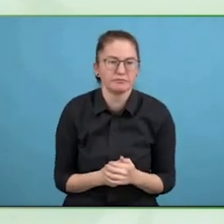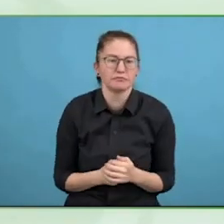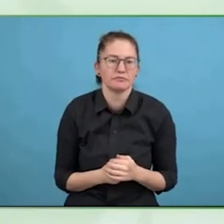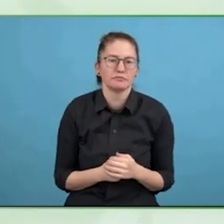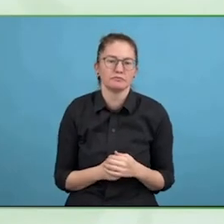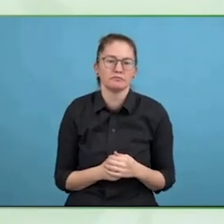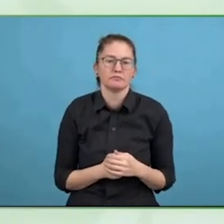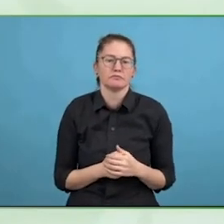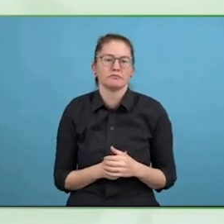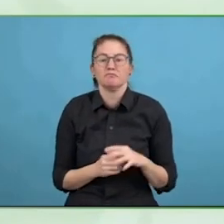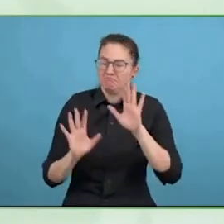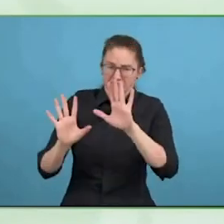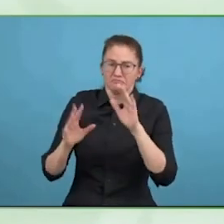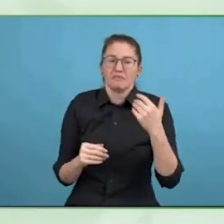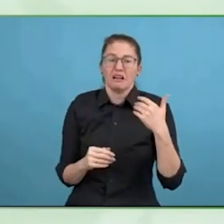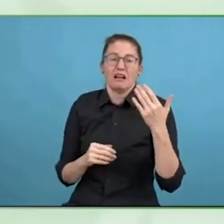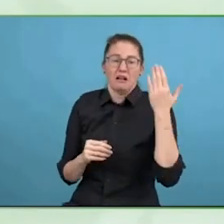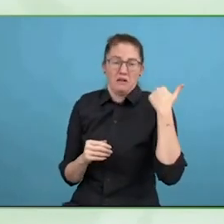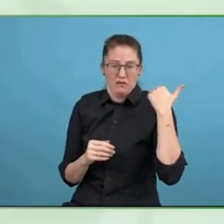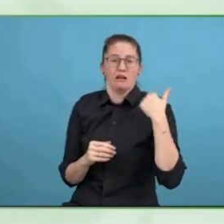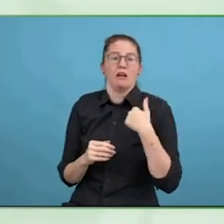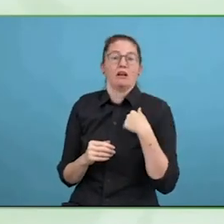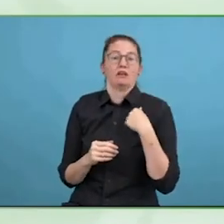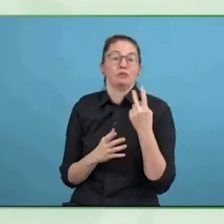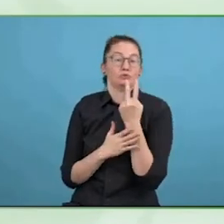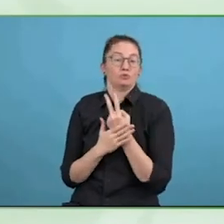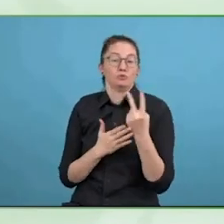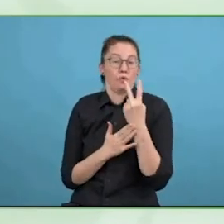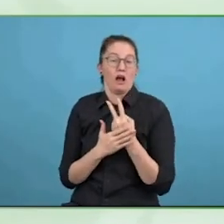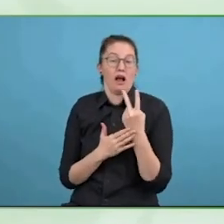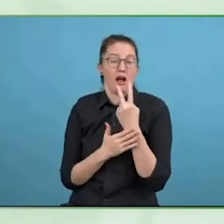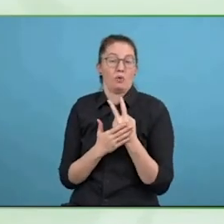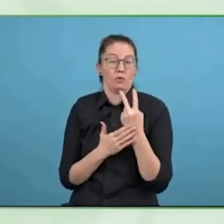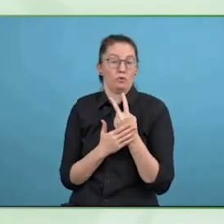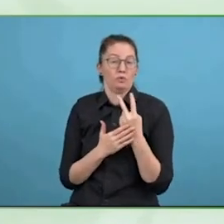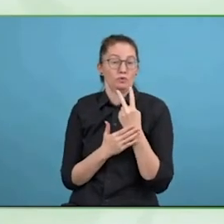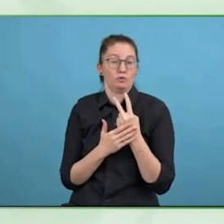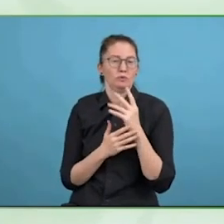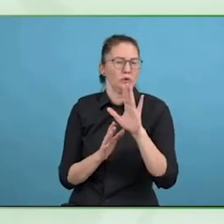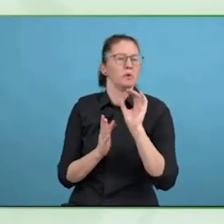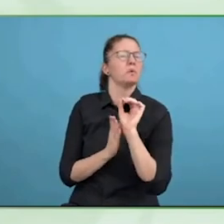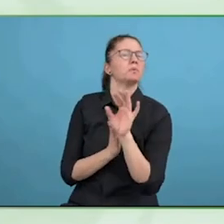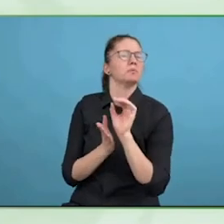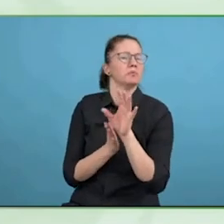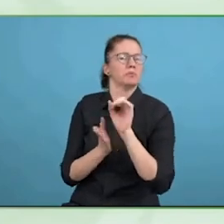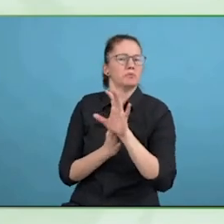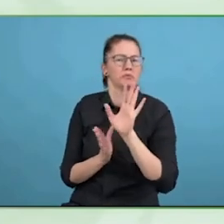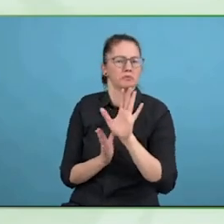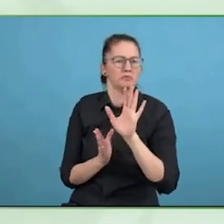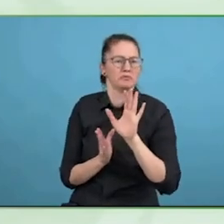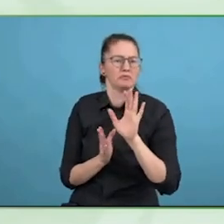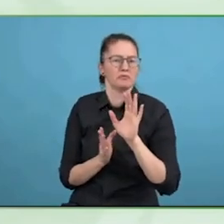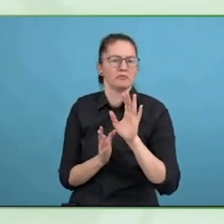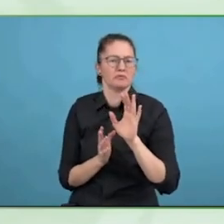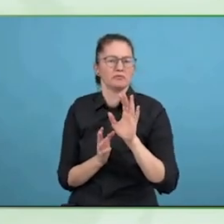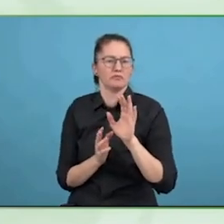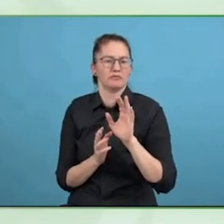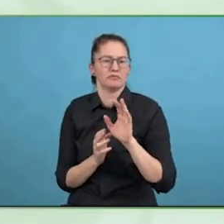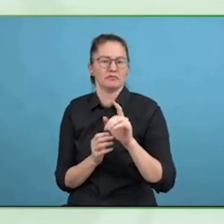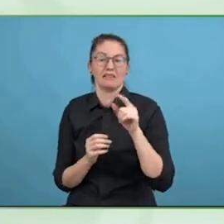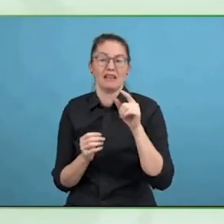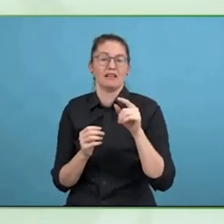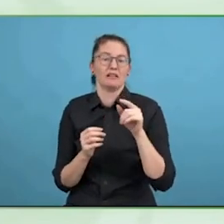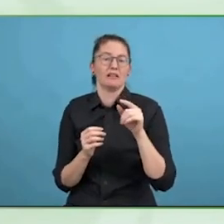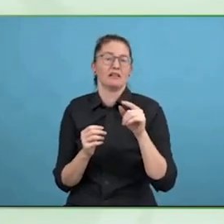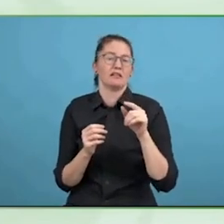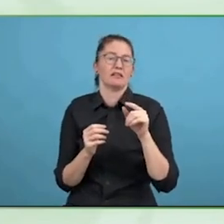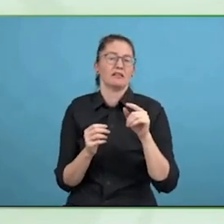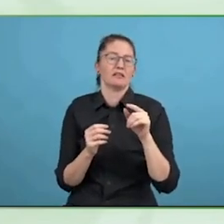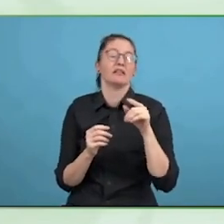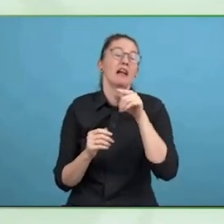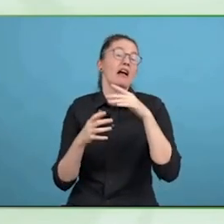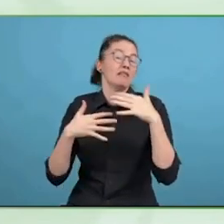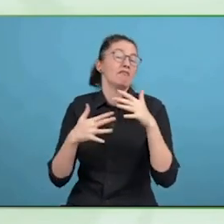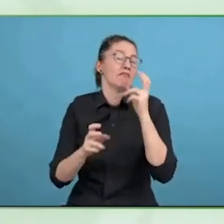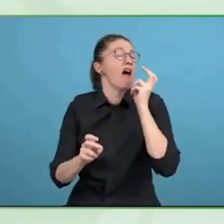because they are actually asking themselves the questions, my inbox